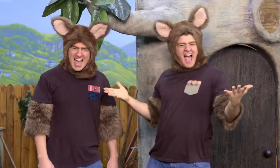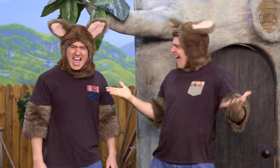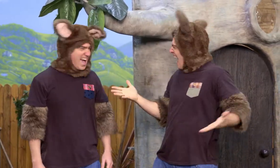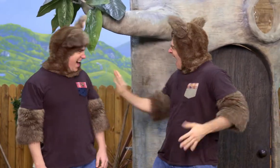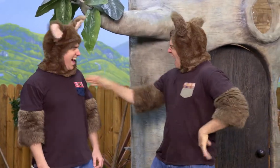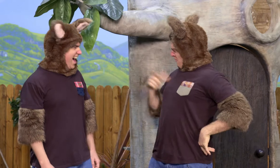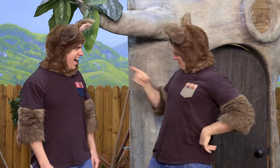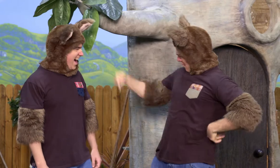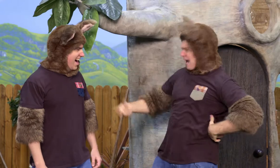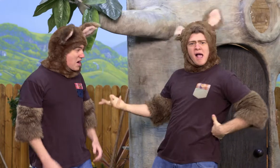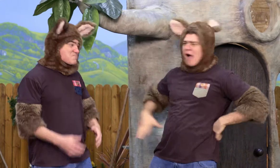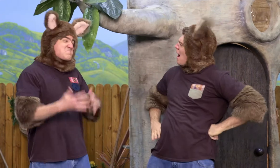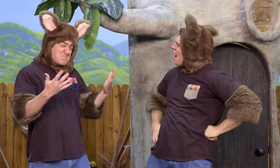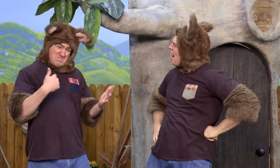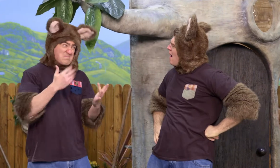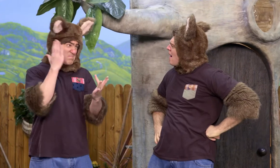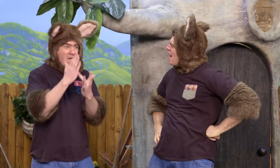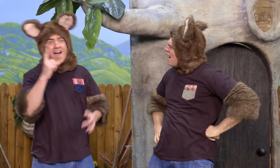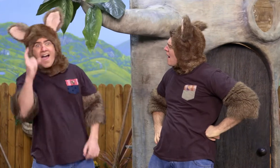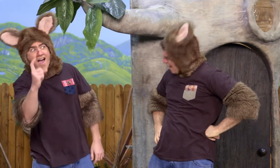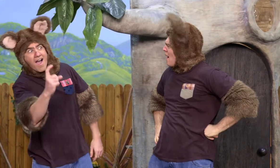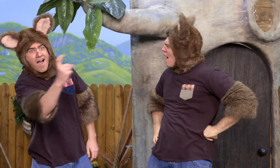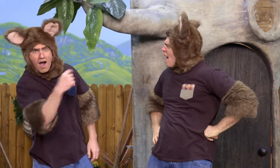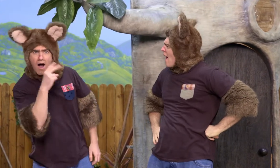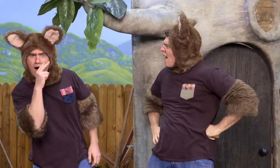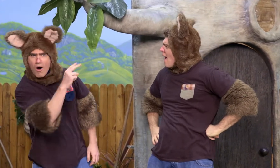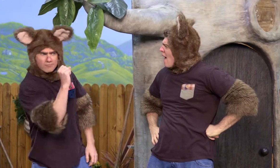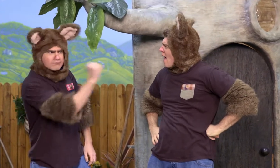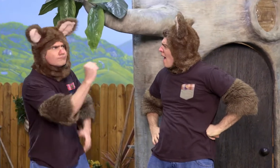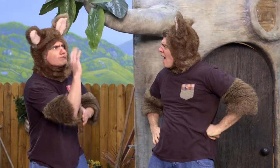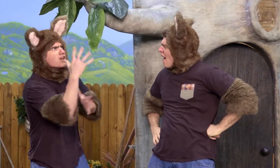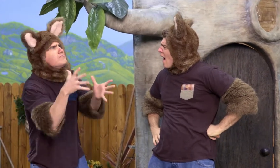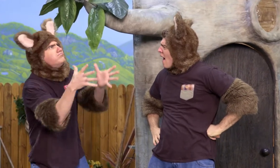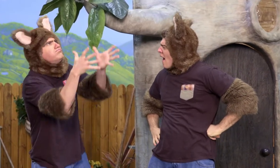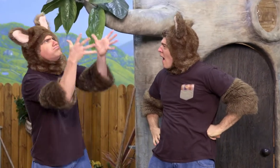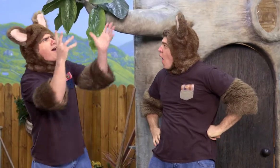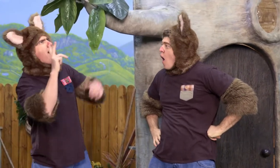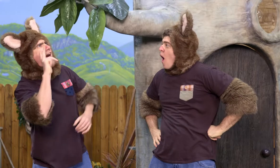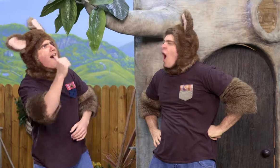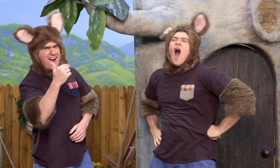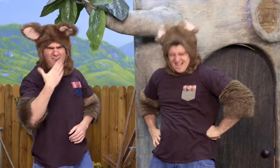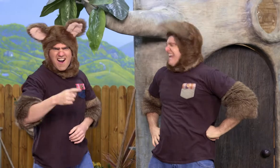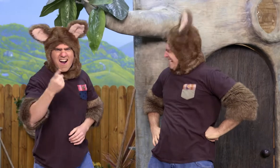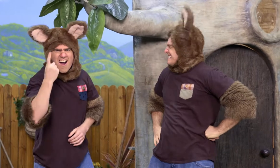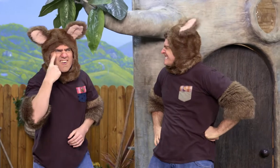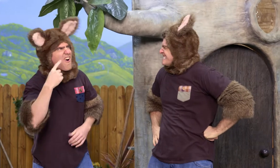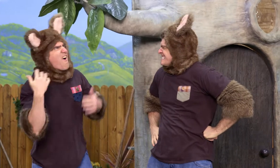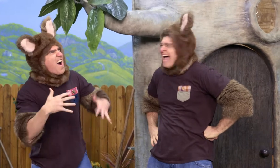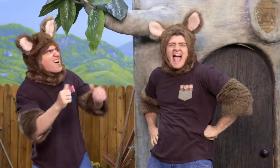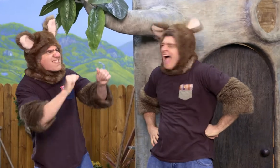Yeah! What are you doing here, Poss? Well, I happened to be walking past and I saw your very big tree and I wanted to have a look.